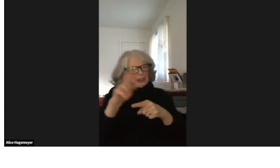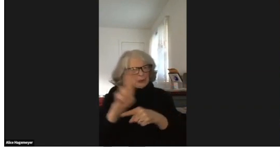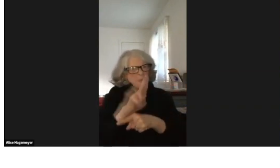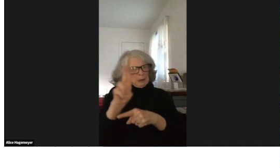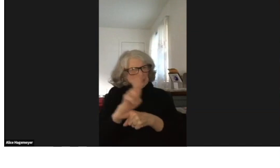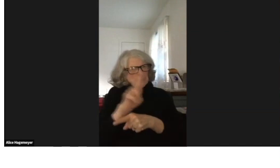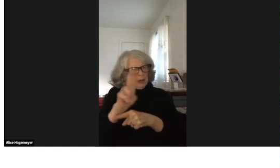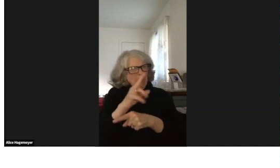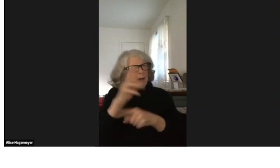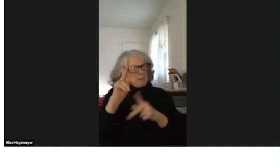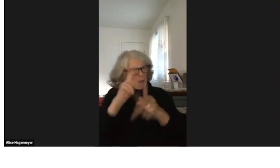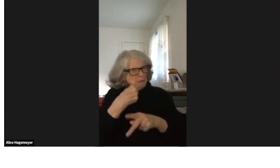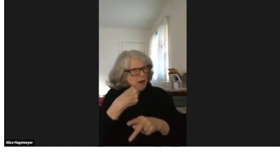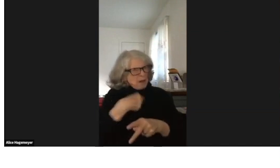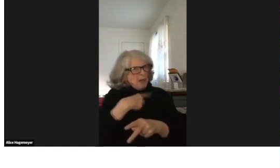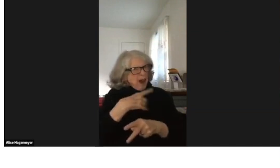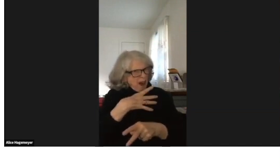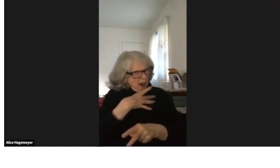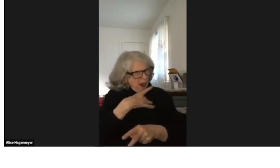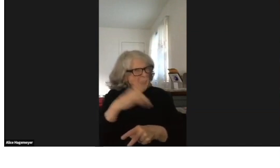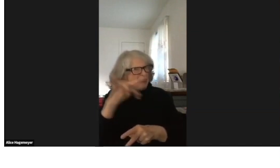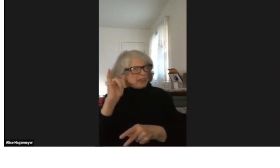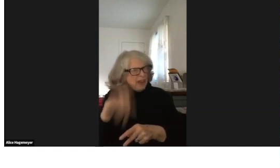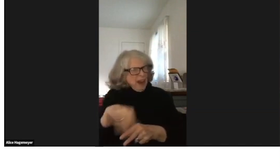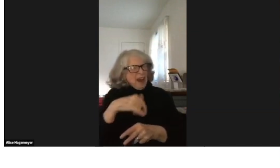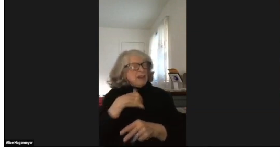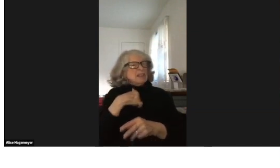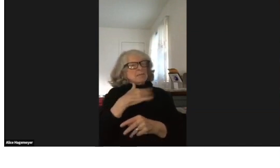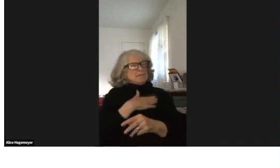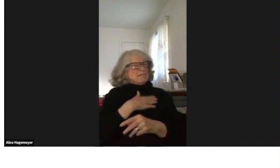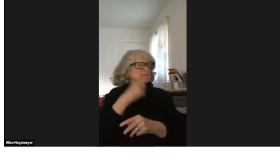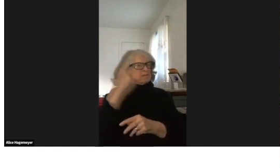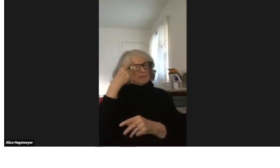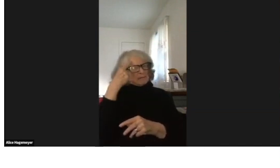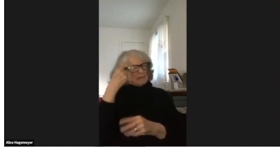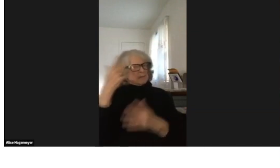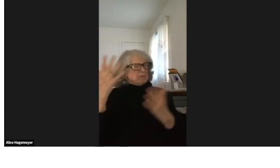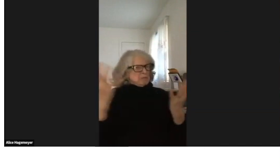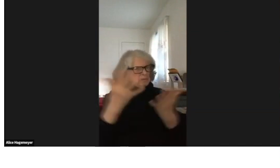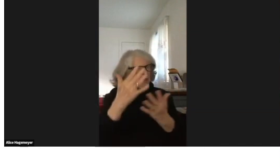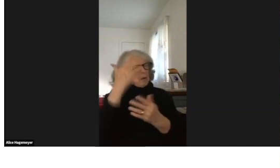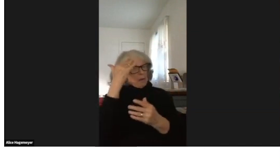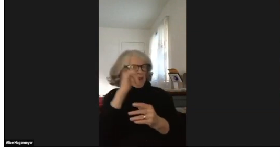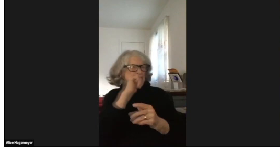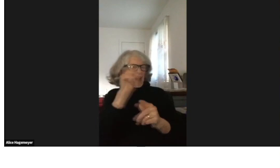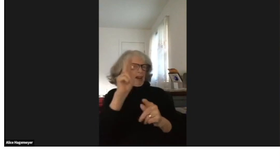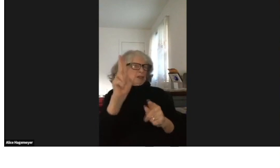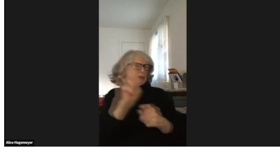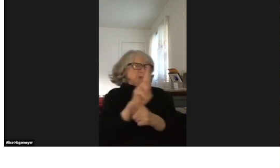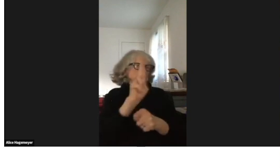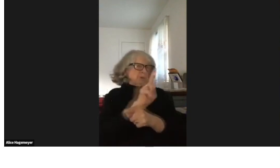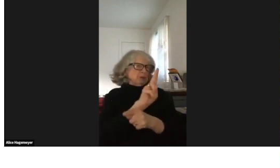But I've been practicing using a term that others seem to like.